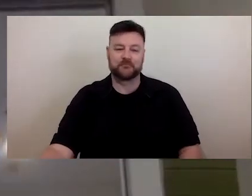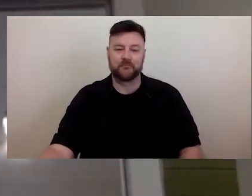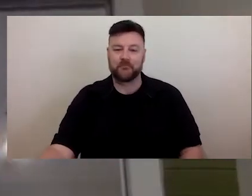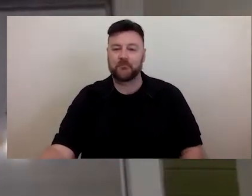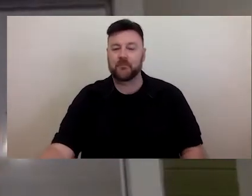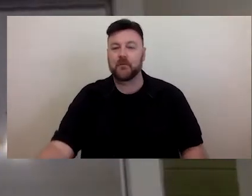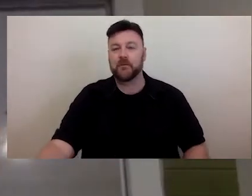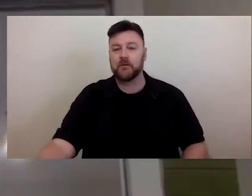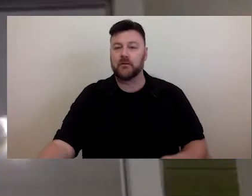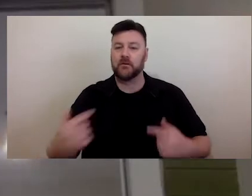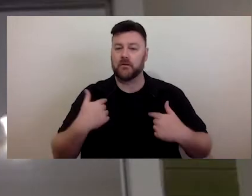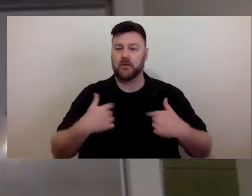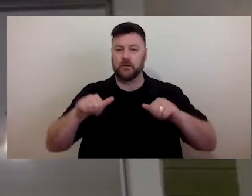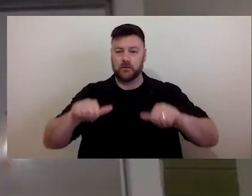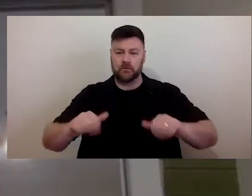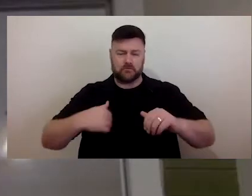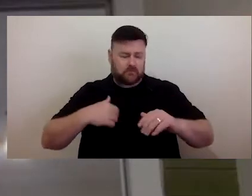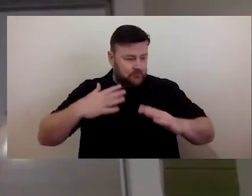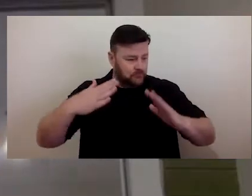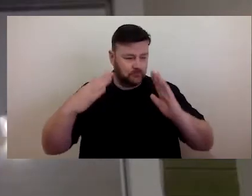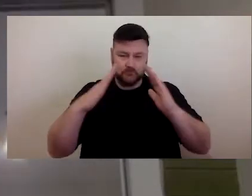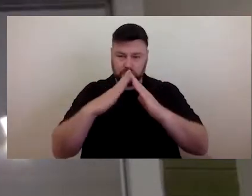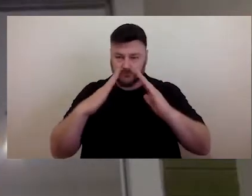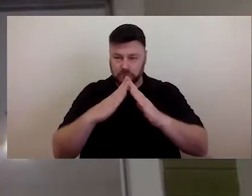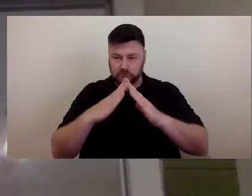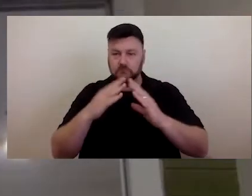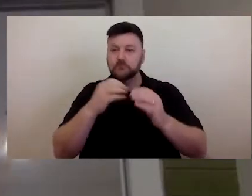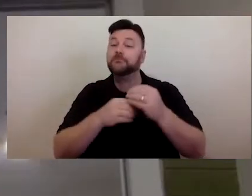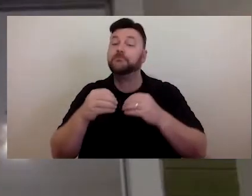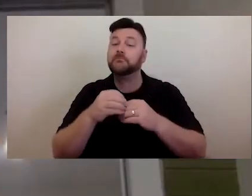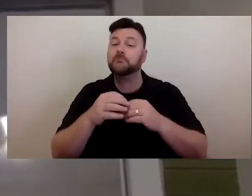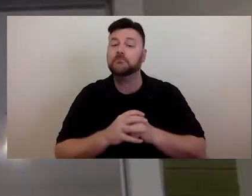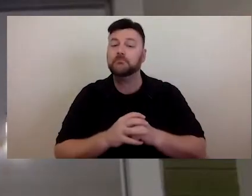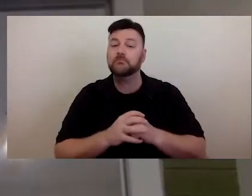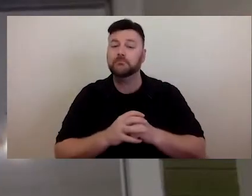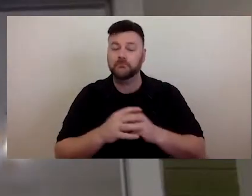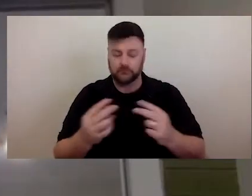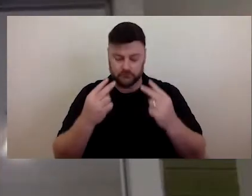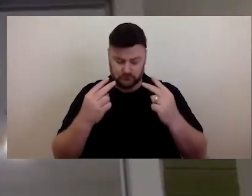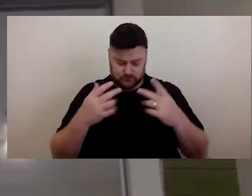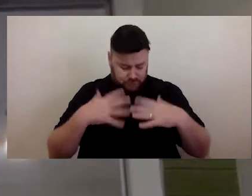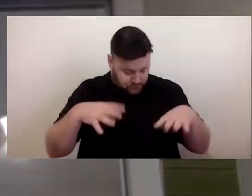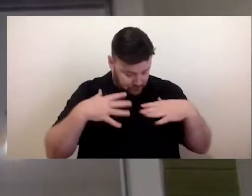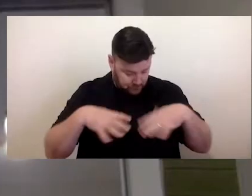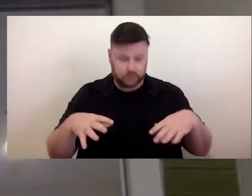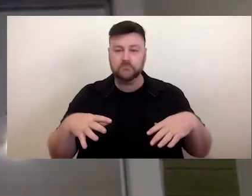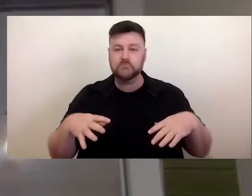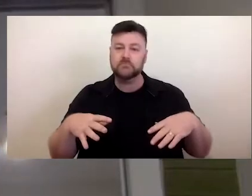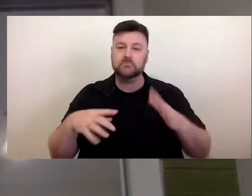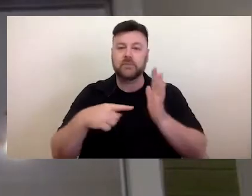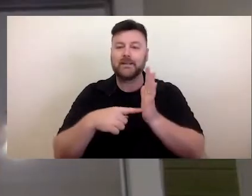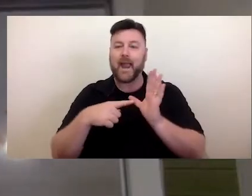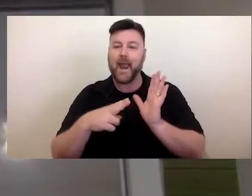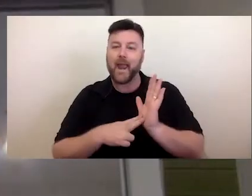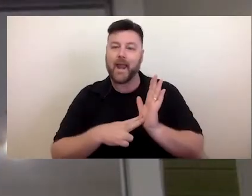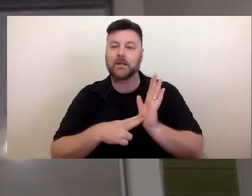my home office and you can see me wearing a tan-coloured vest, padded